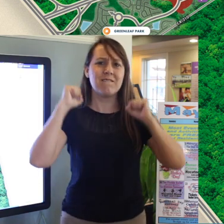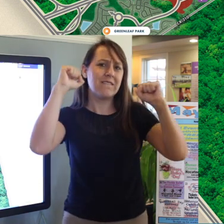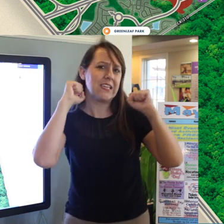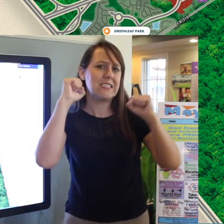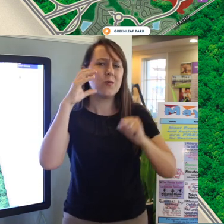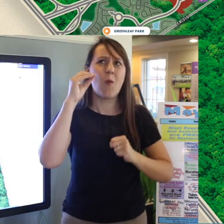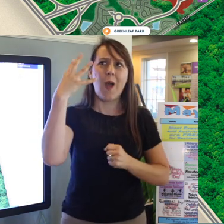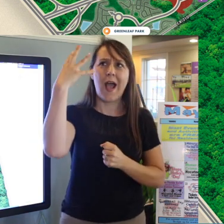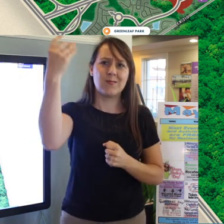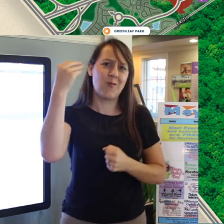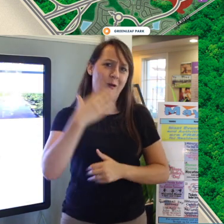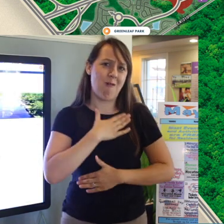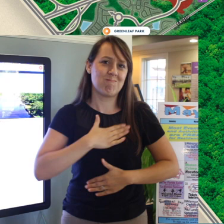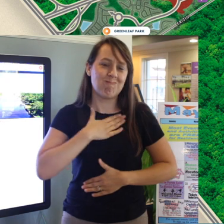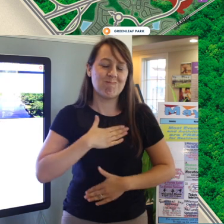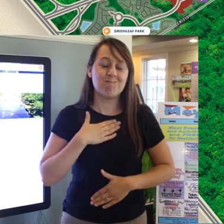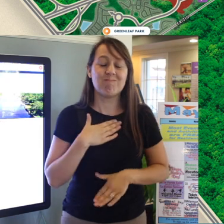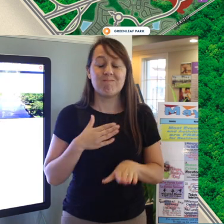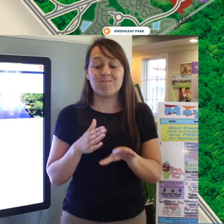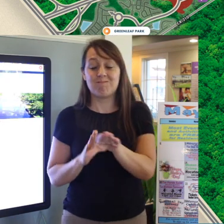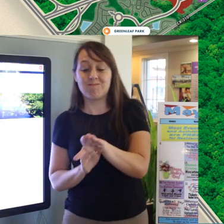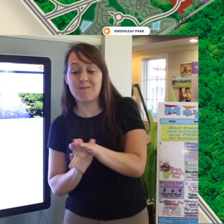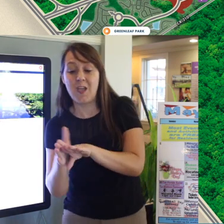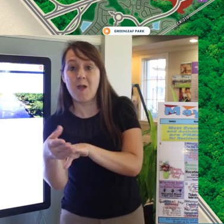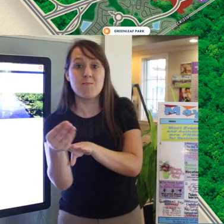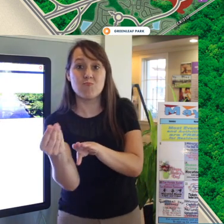so at the edge of the property is the kayak launch